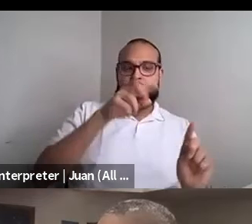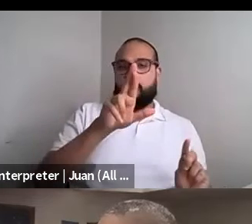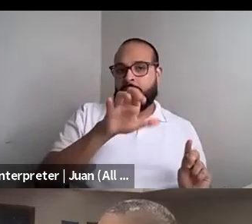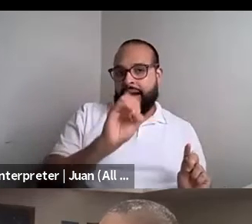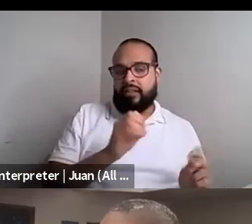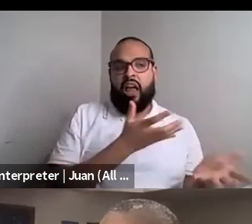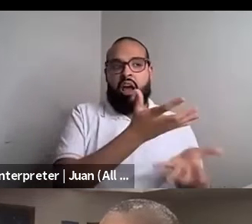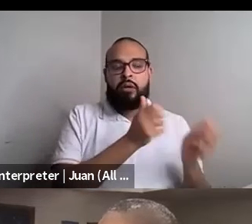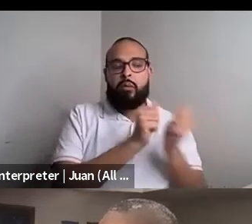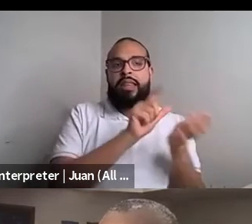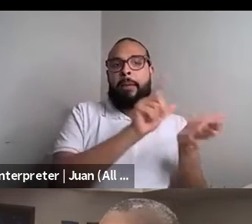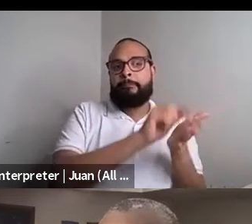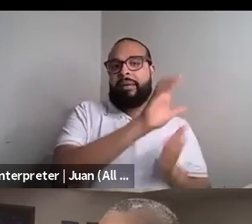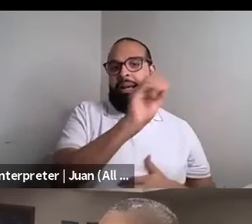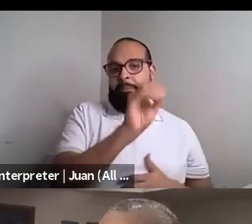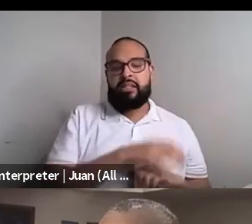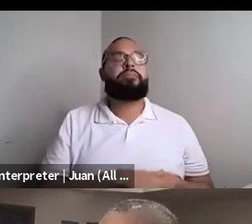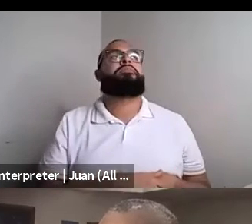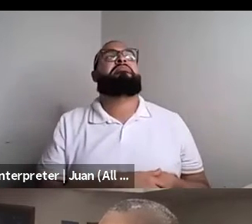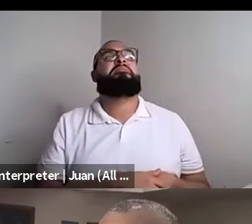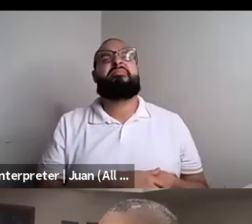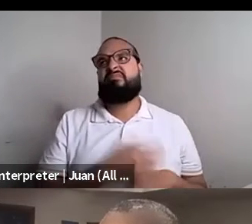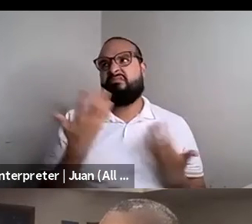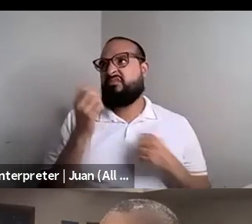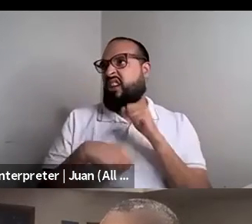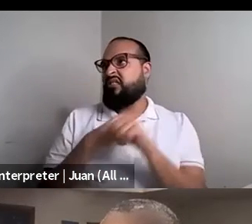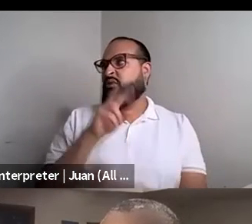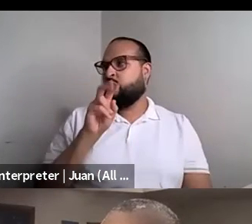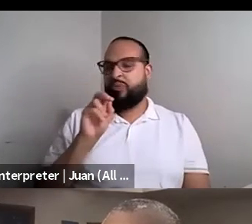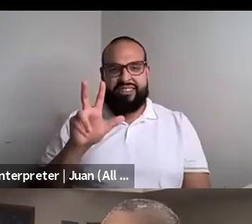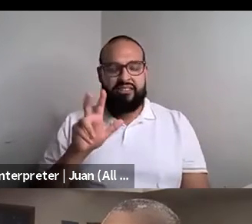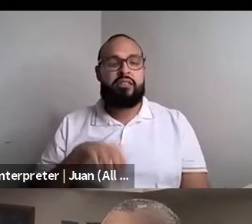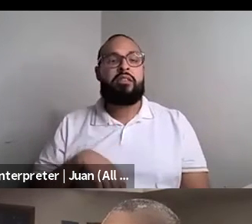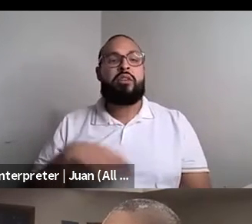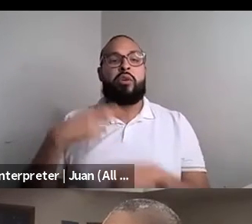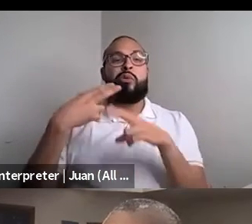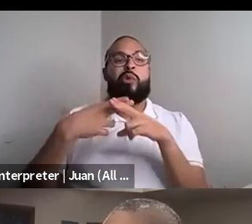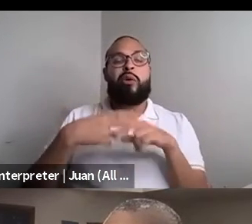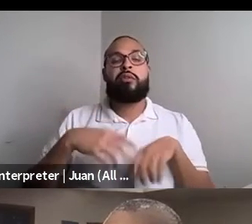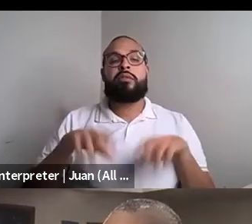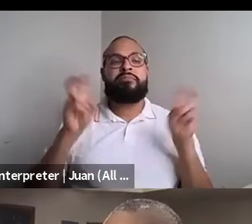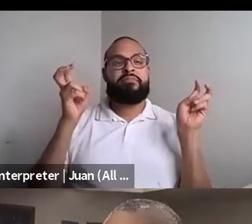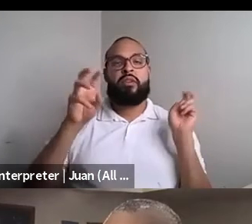Kenyon Farrow (he/him/his): And it was called. This was like 2003. It was called why gay marriage will win, but why it's not the point.